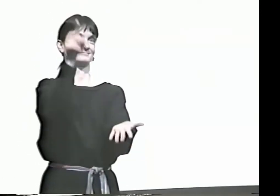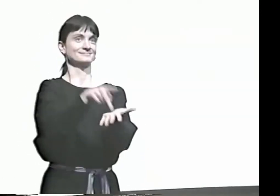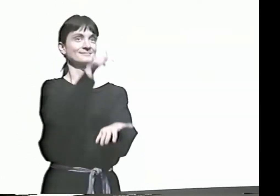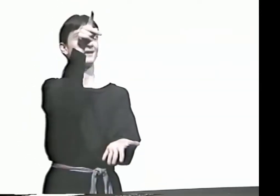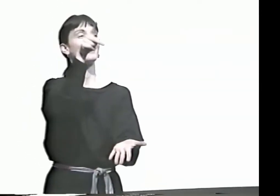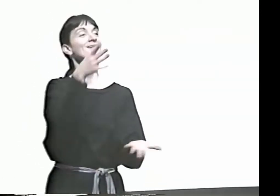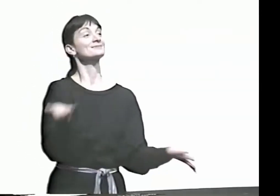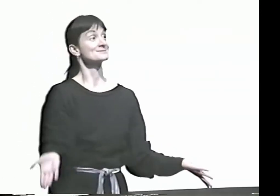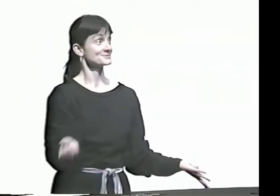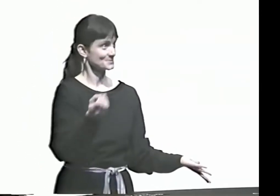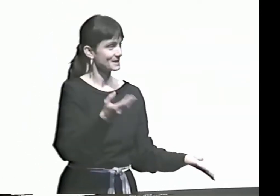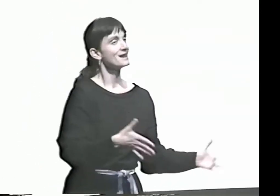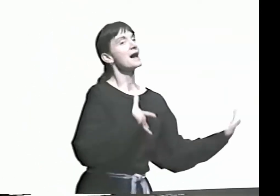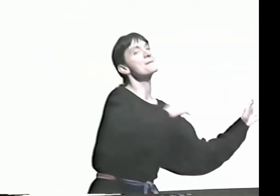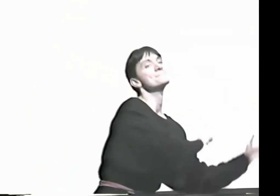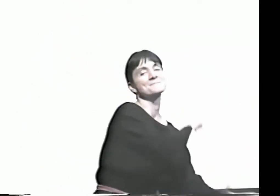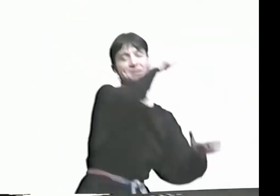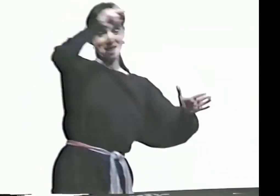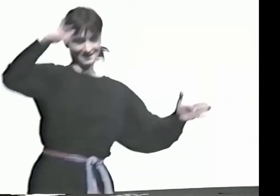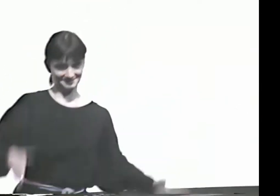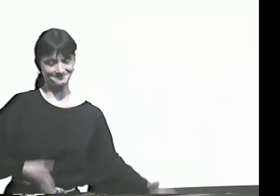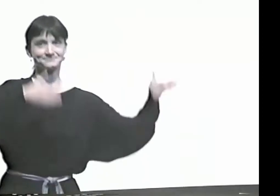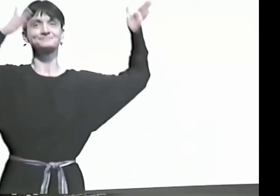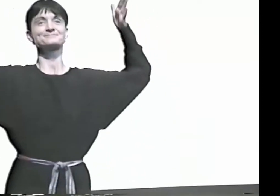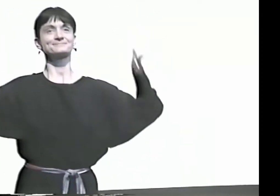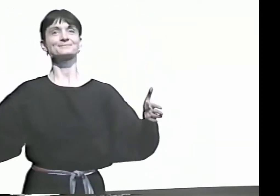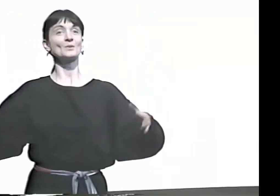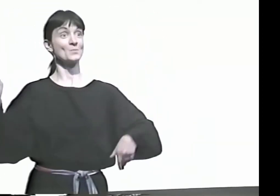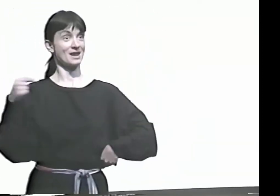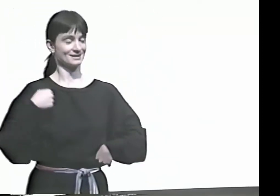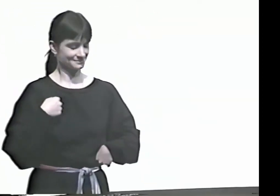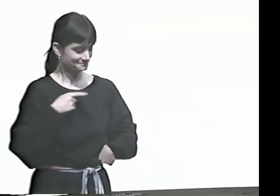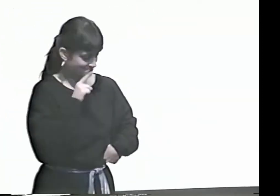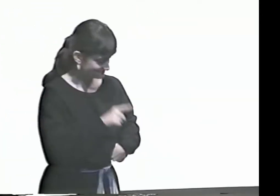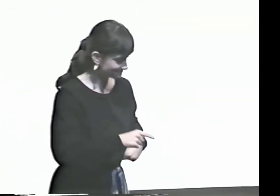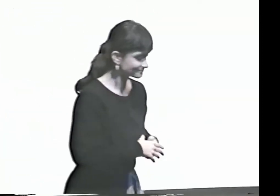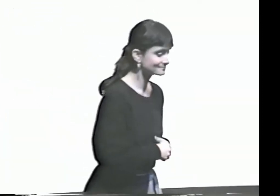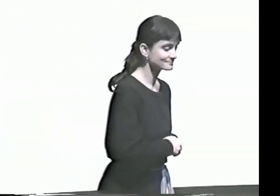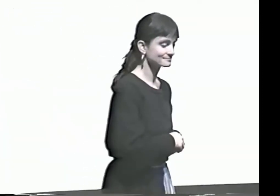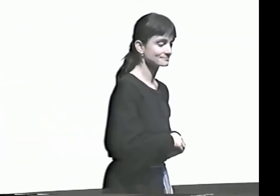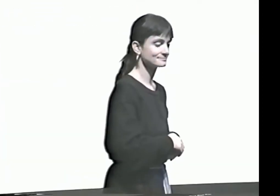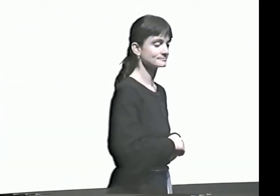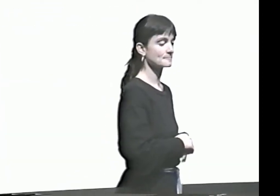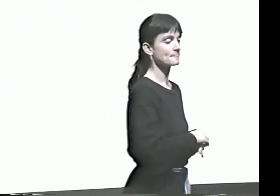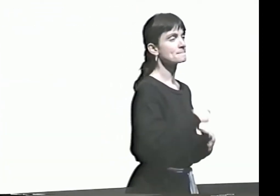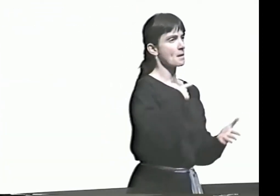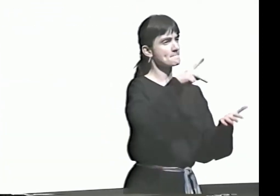MORE FREE BECAUSE OF THAT," AND SO I'M SIGNING "POETRY" LIKE THE SAME SIGN FOR "SPIRIT" EXCEPT WITH A "P"